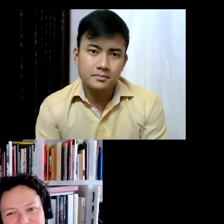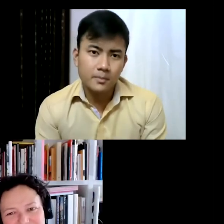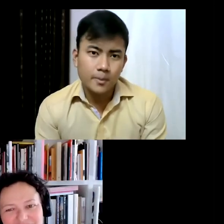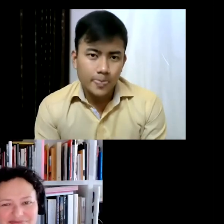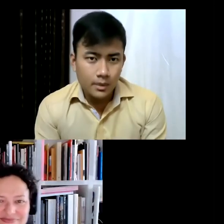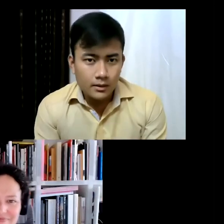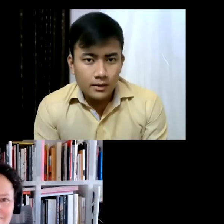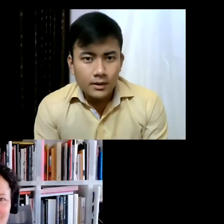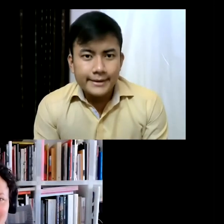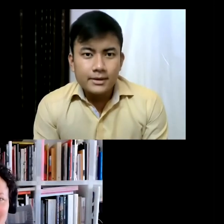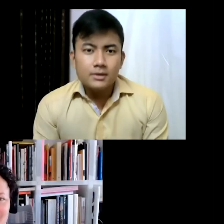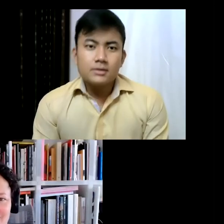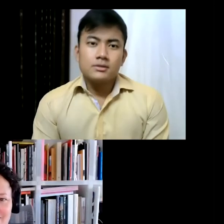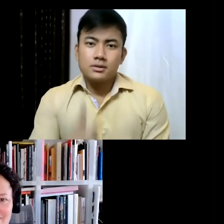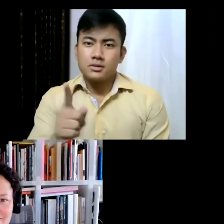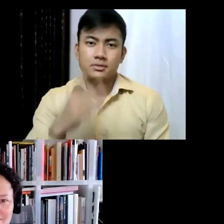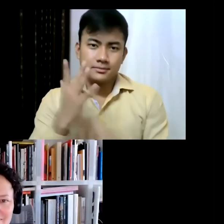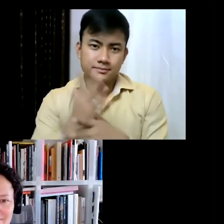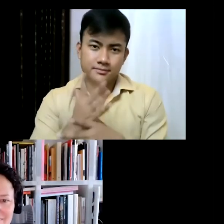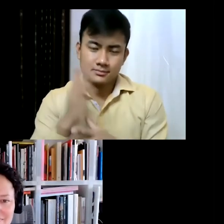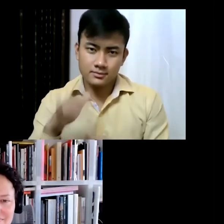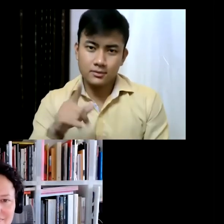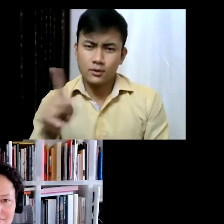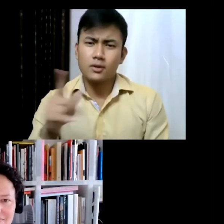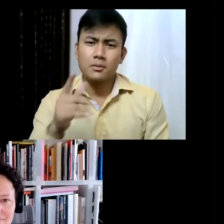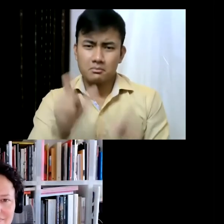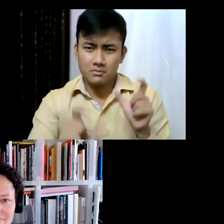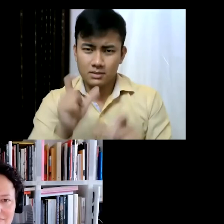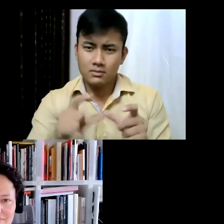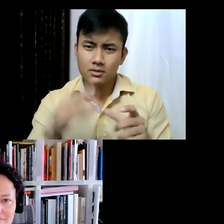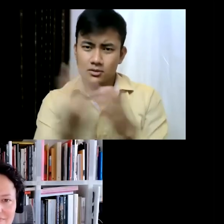Since you work with living artists, how does your relationship evolve with artists as they mature,